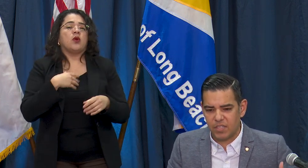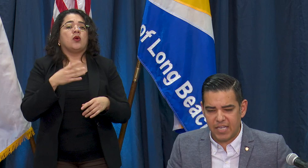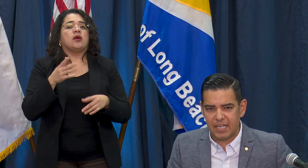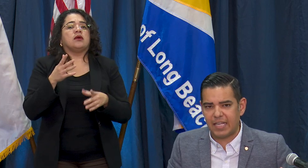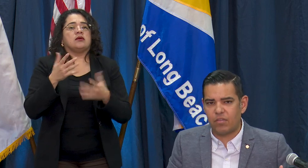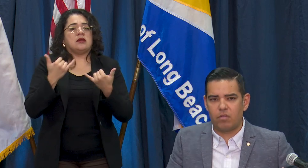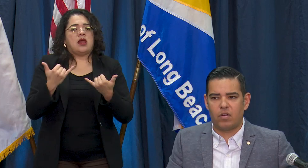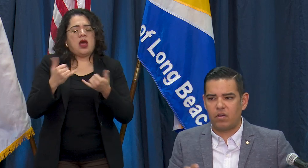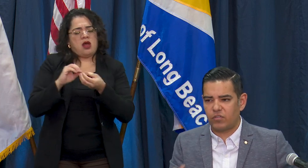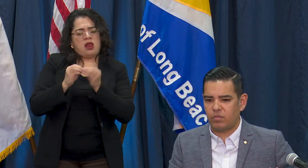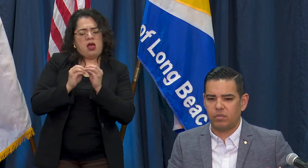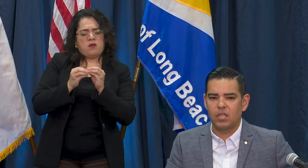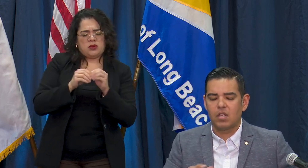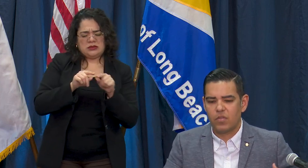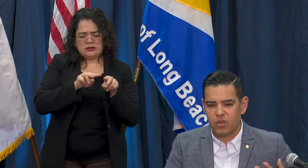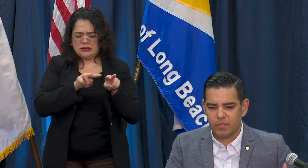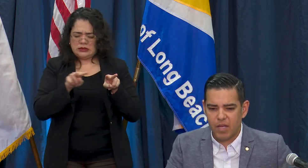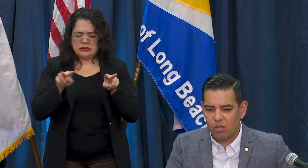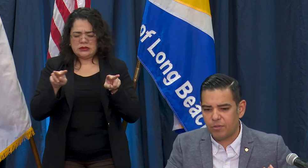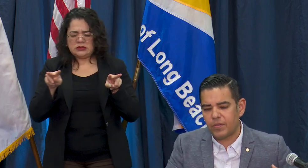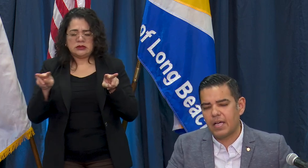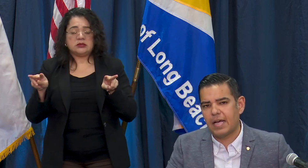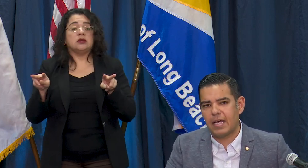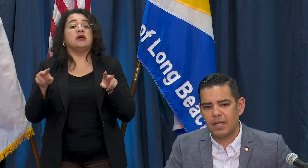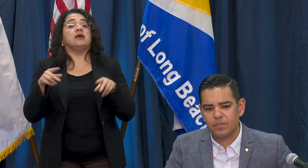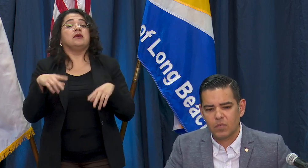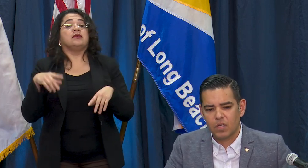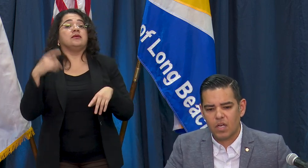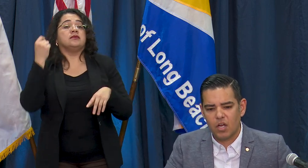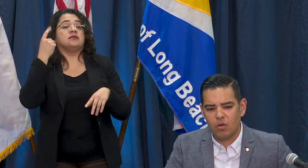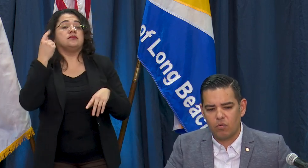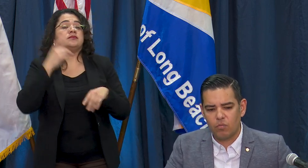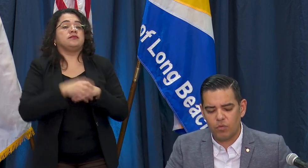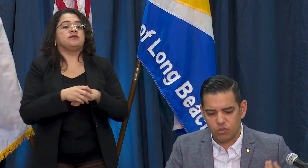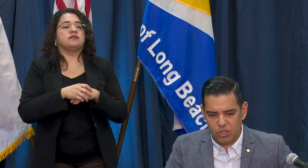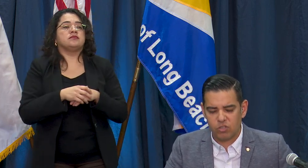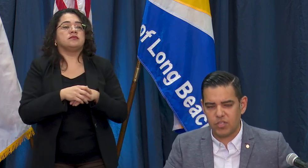some of the data together. There are some health restrictions that